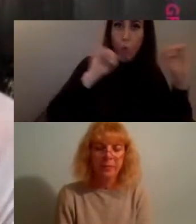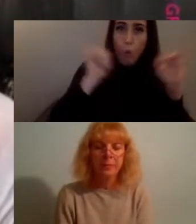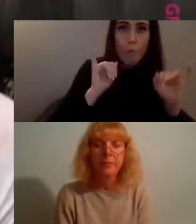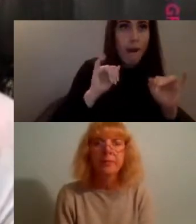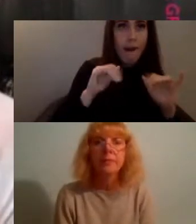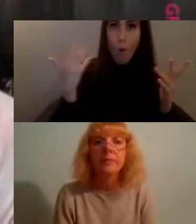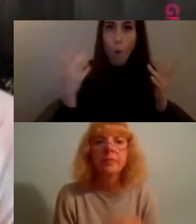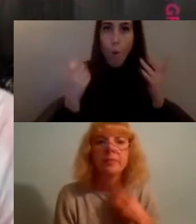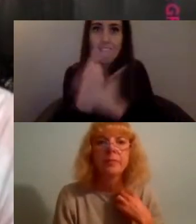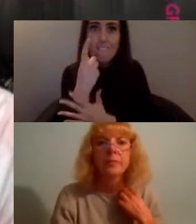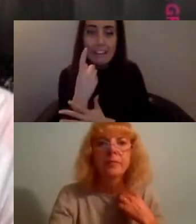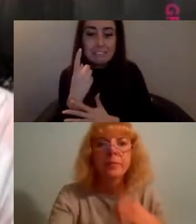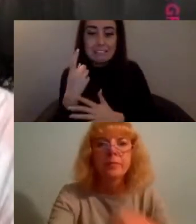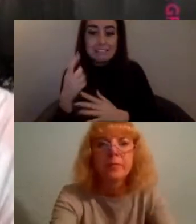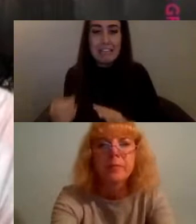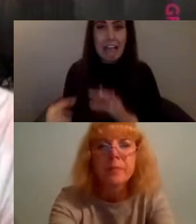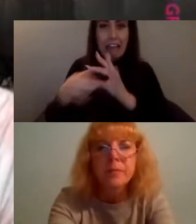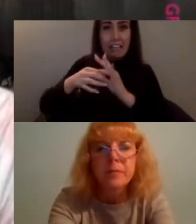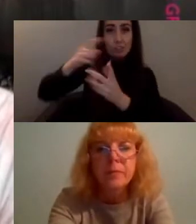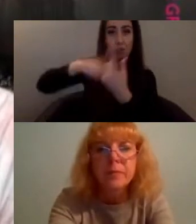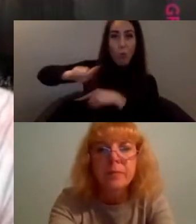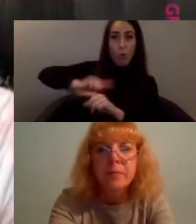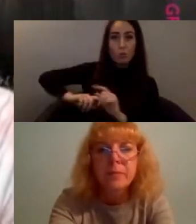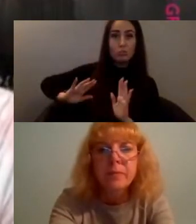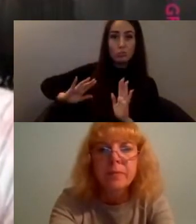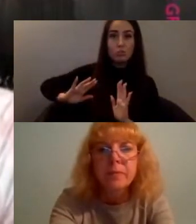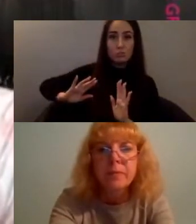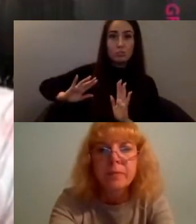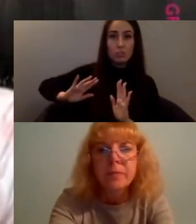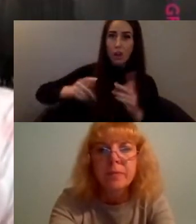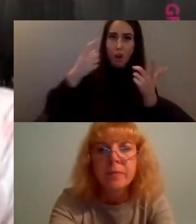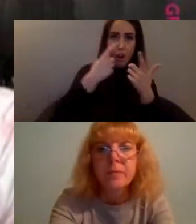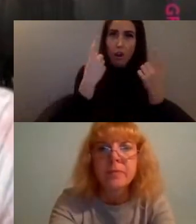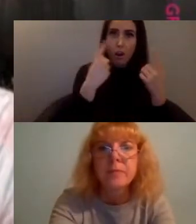never really about telling our stories in the way that we want and need to tell them